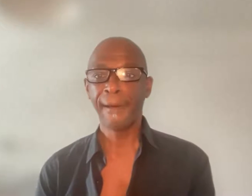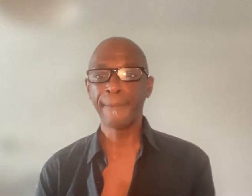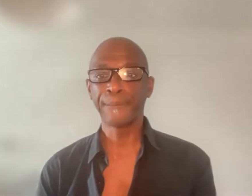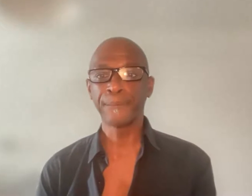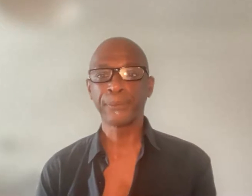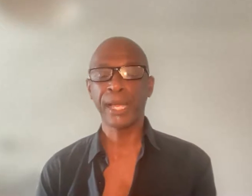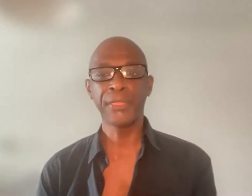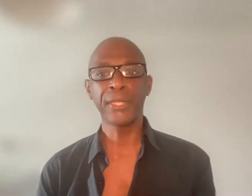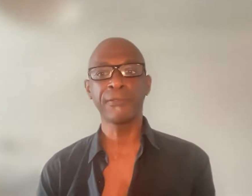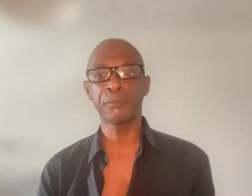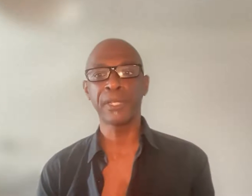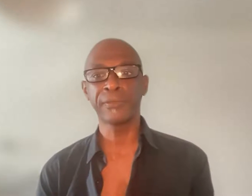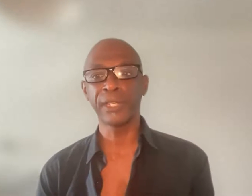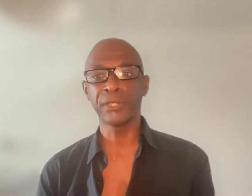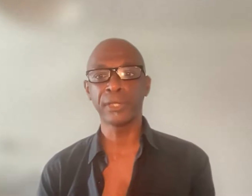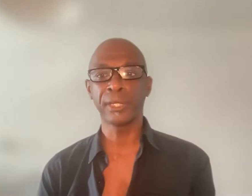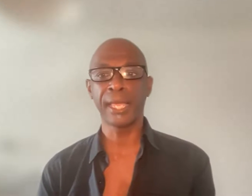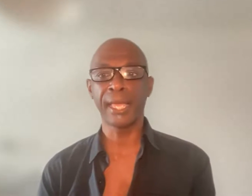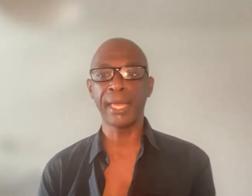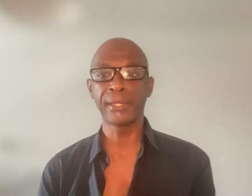of preservation